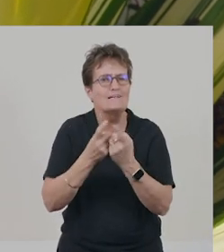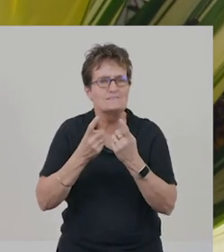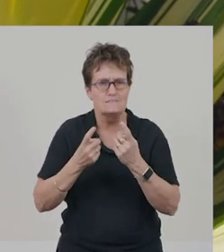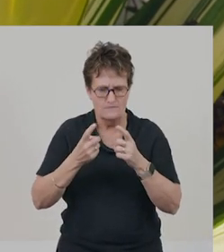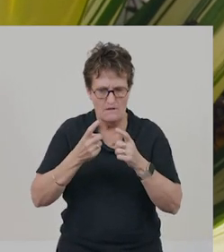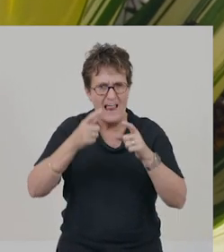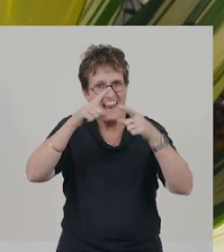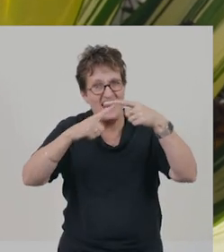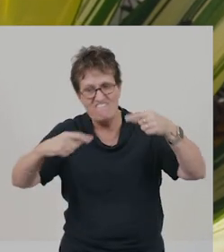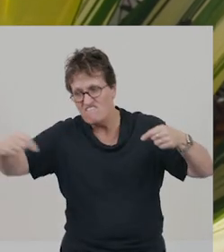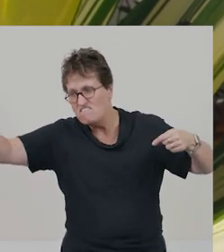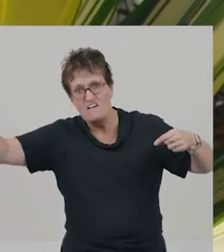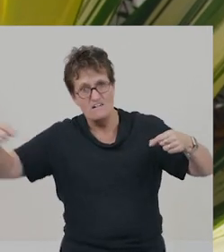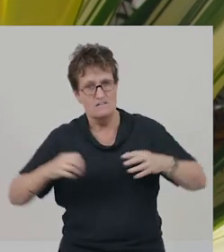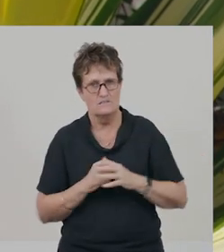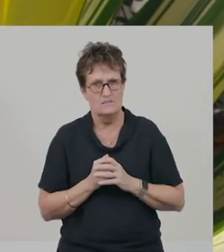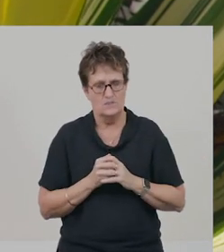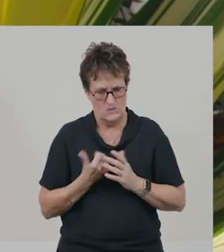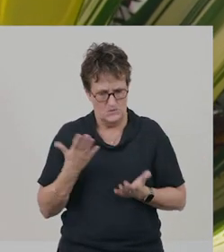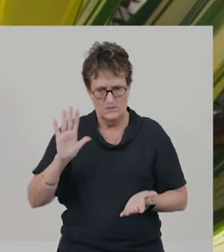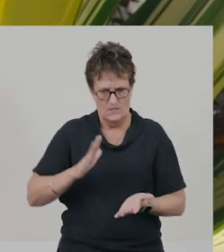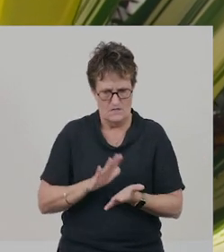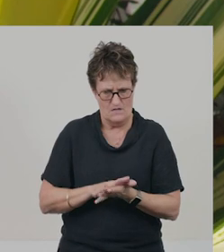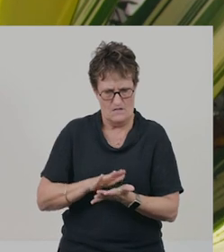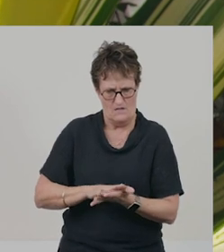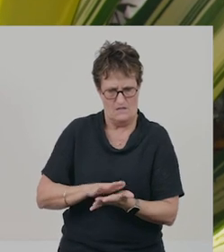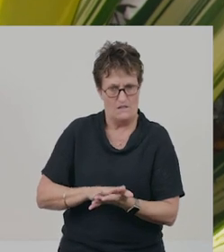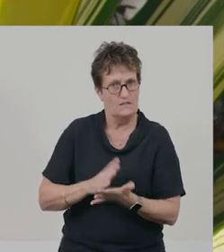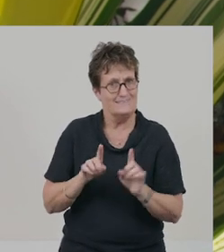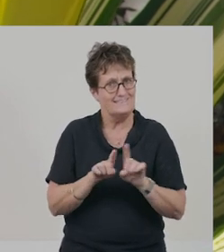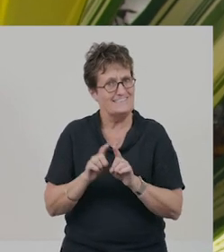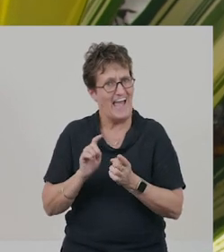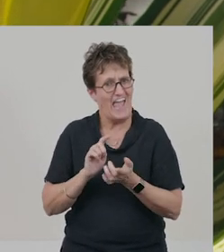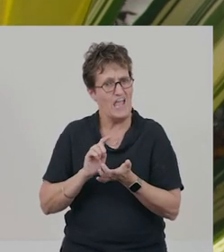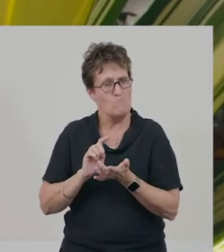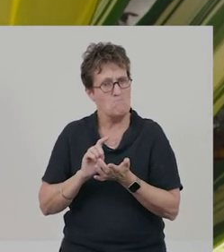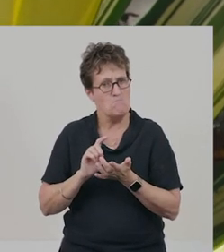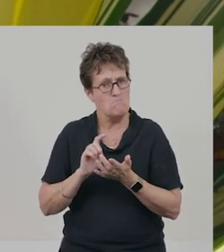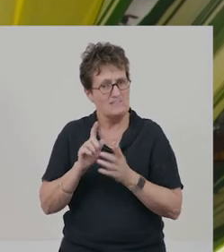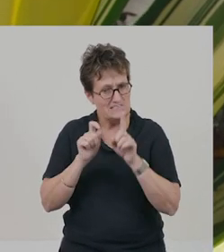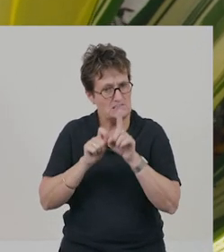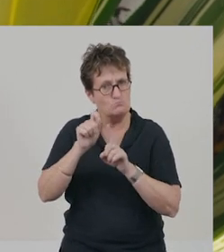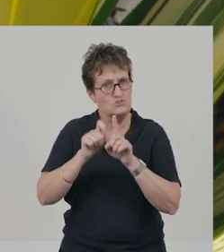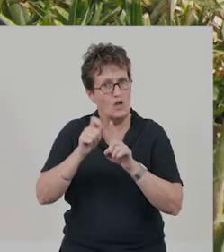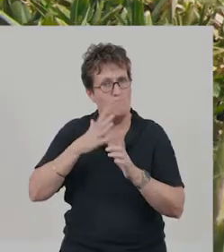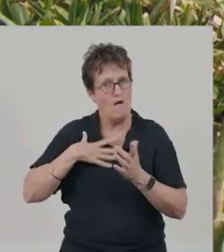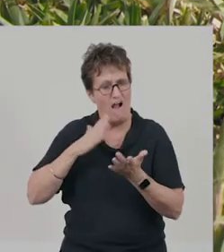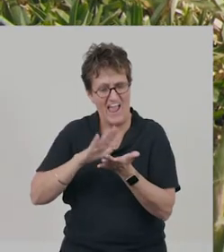This big leaf, it’s about the same temperature as my hand. It doesn’t feel warmer or cooler.